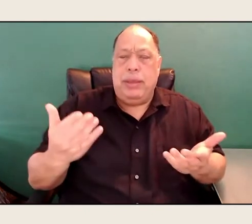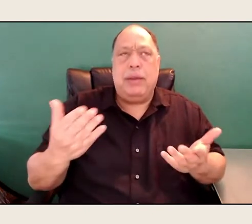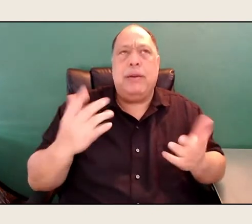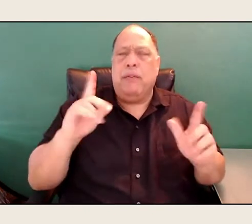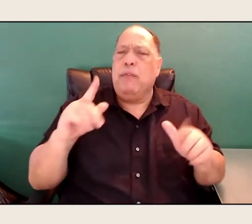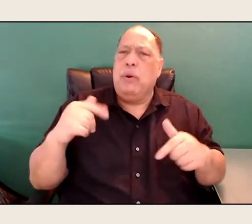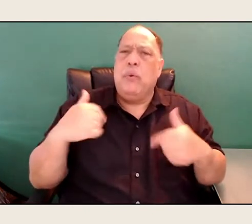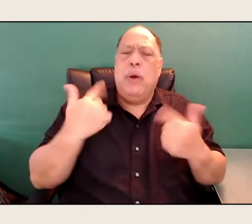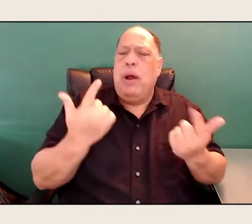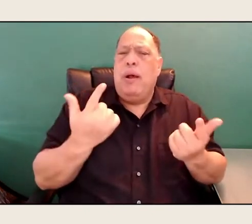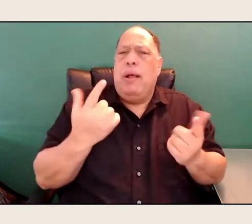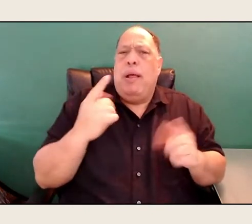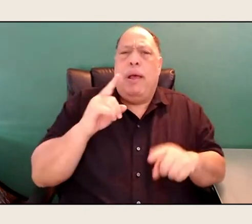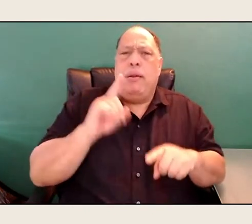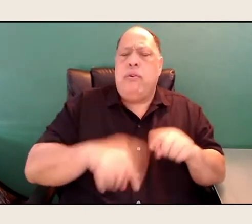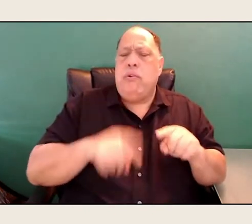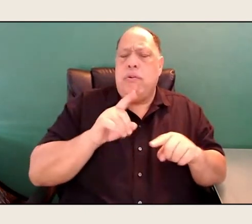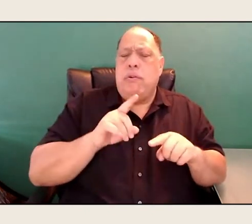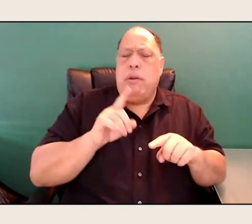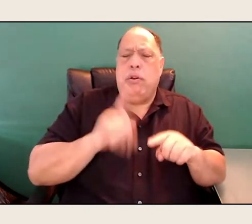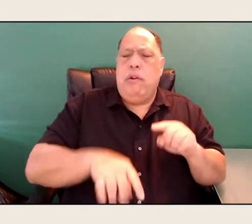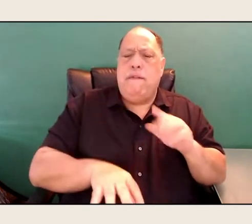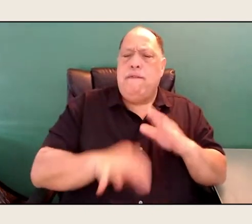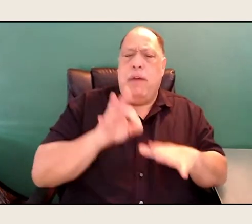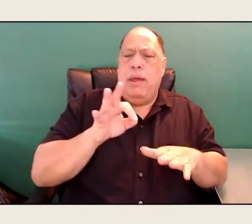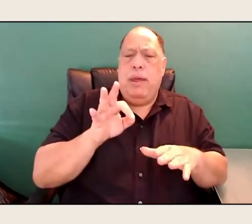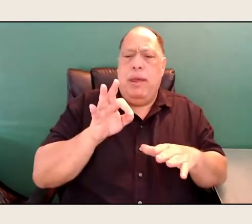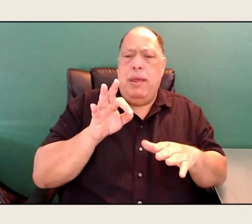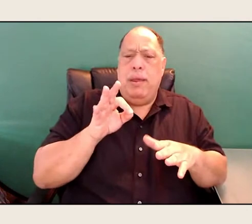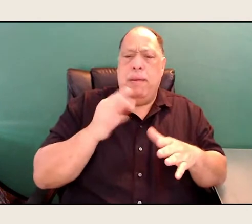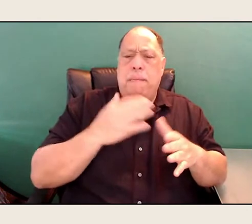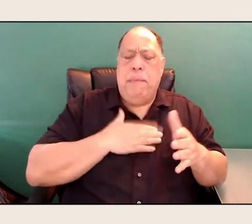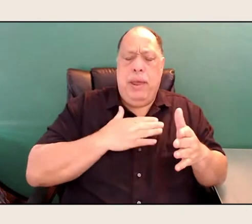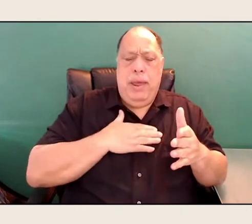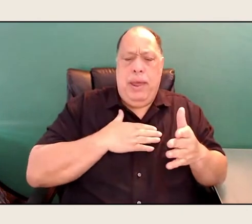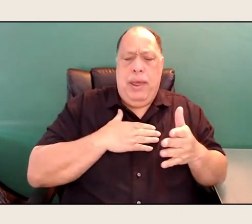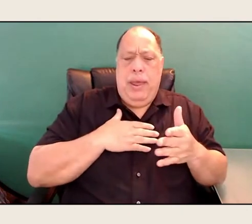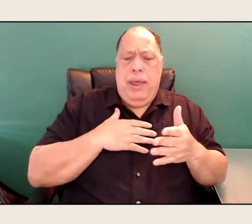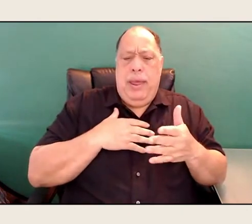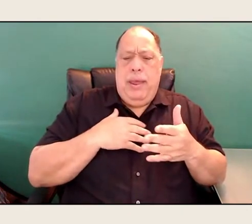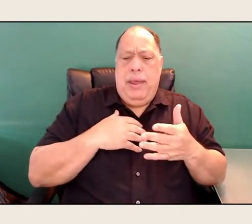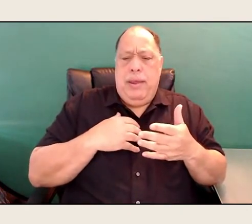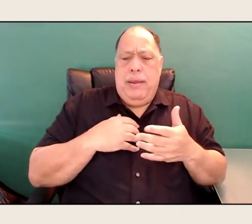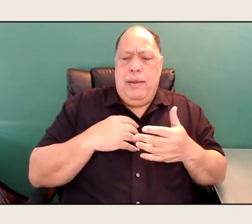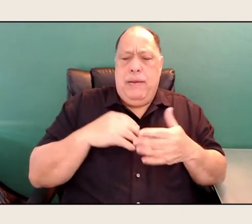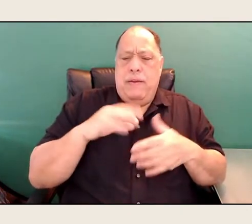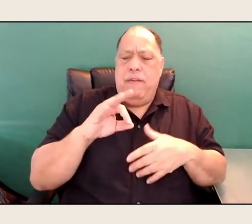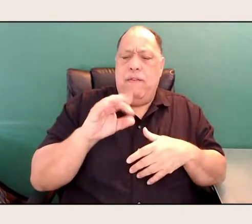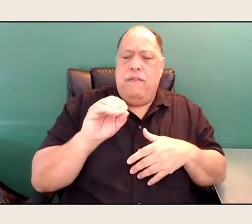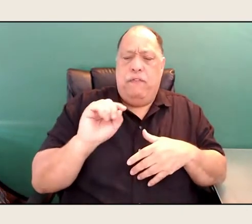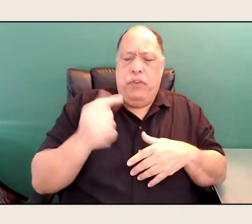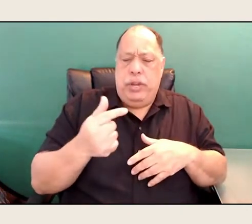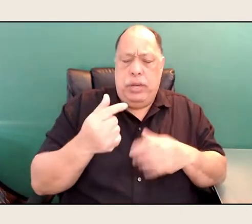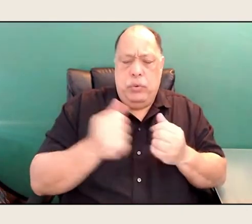find my footing, so to speak, with poetry, even though I was being fed,